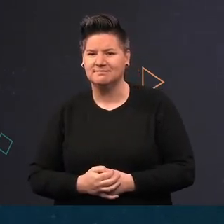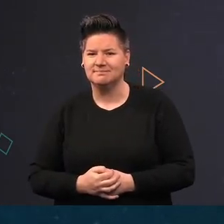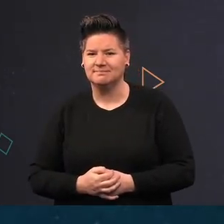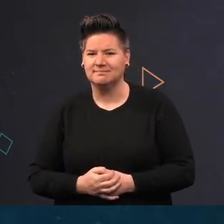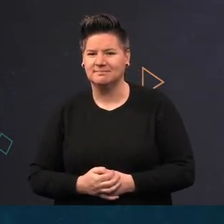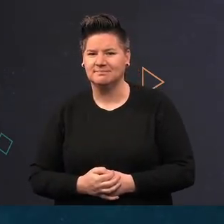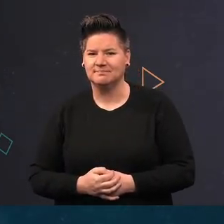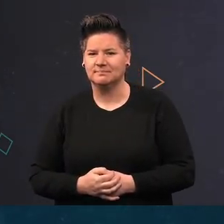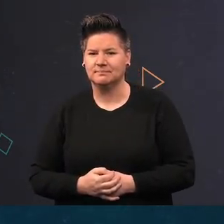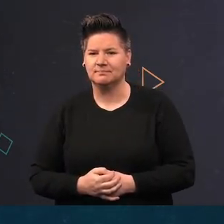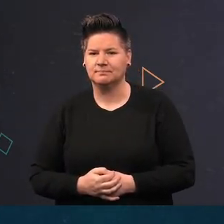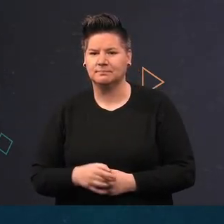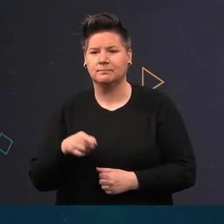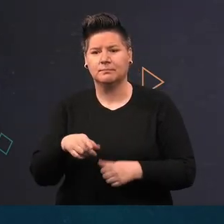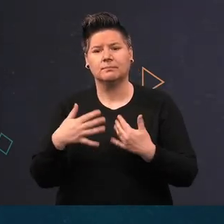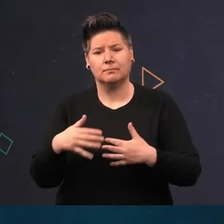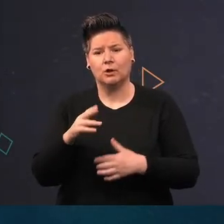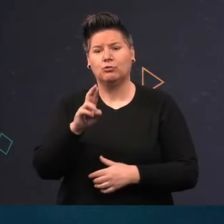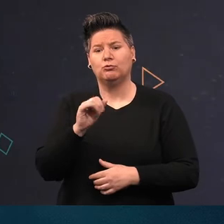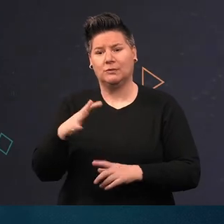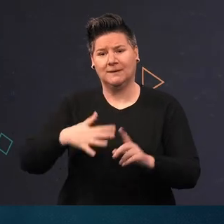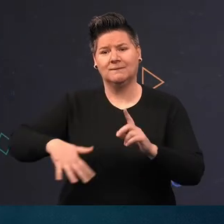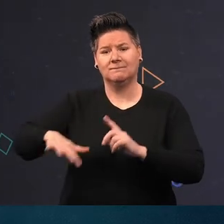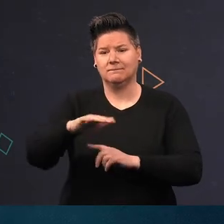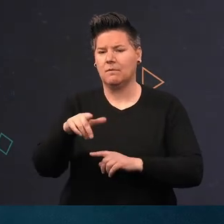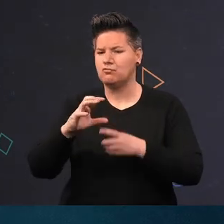Of course there's more than just biogenic reef inStrangford Lough. There is rocky reef with